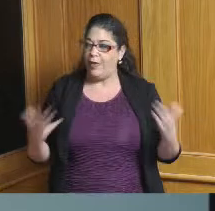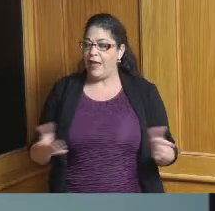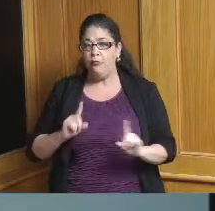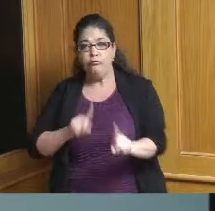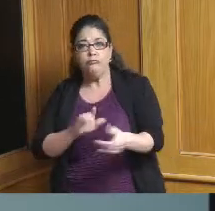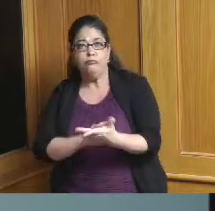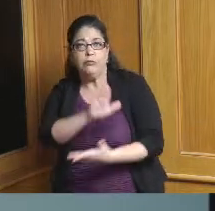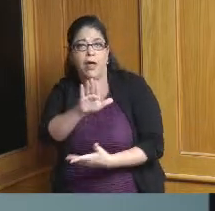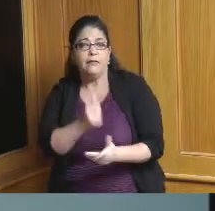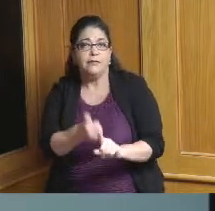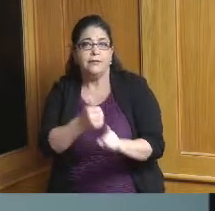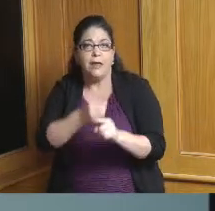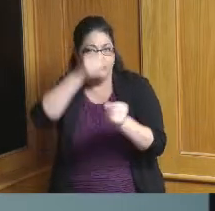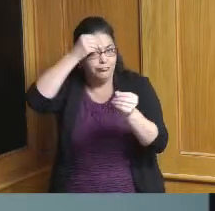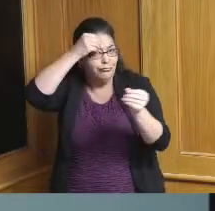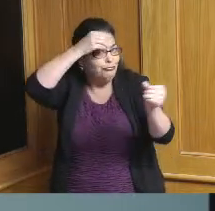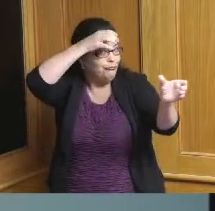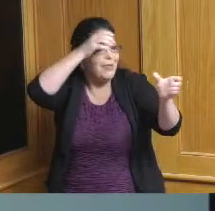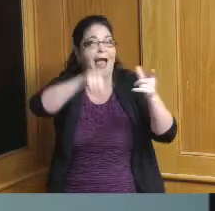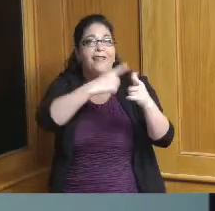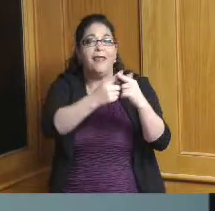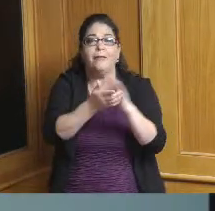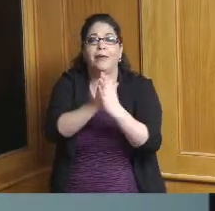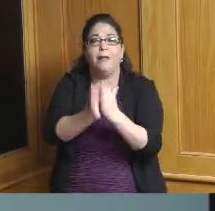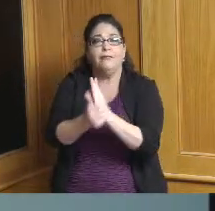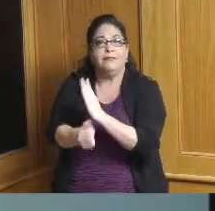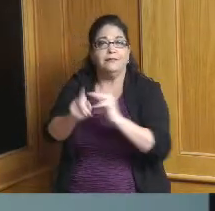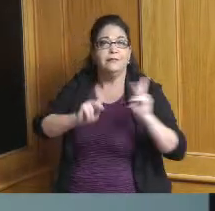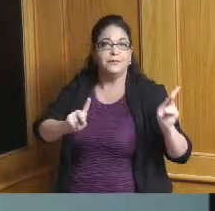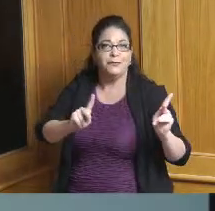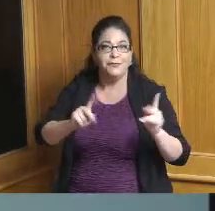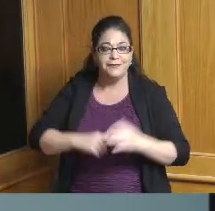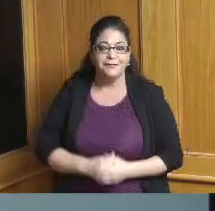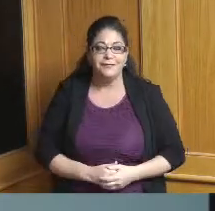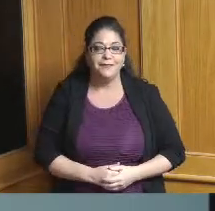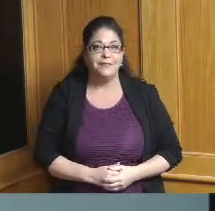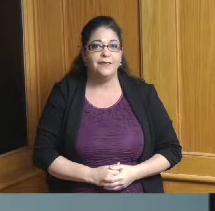so physical recommendations are very typical of what you would see in an economic development